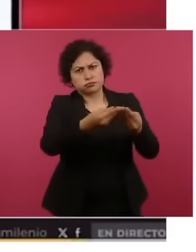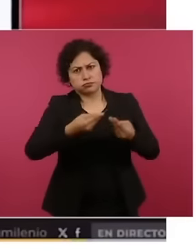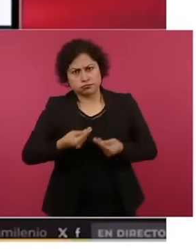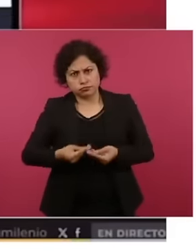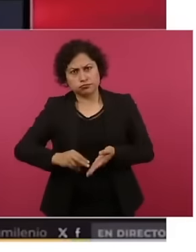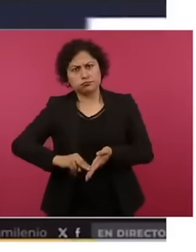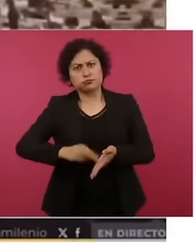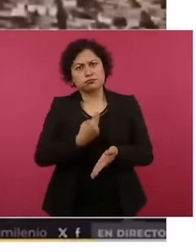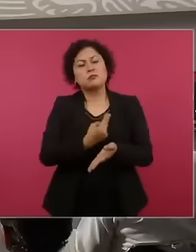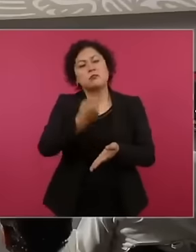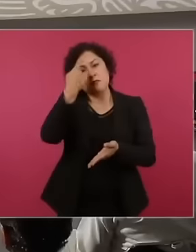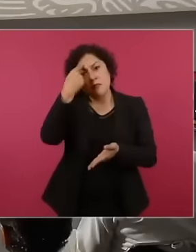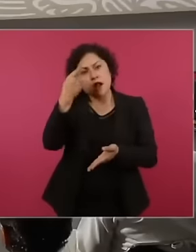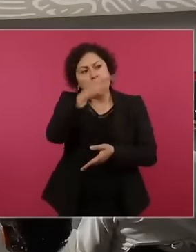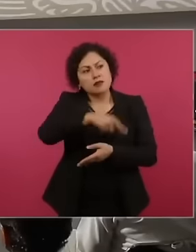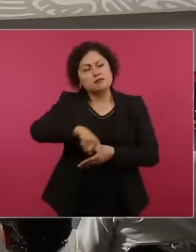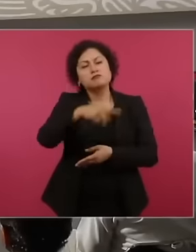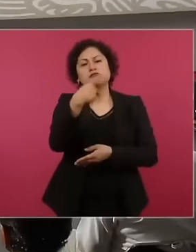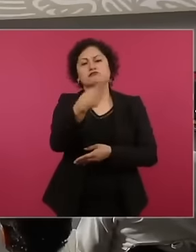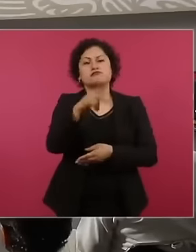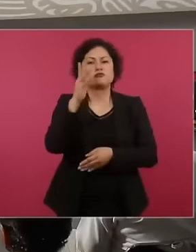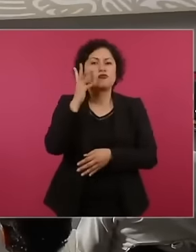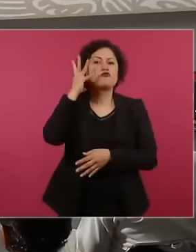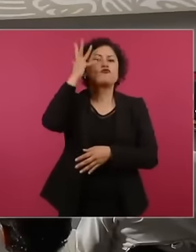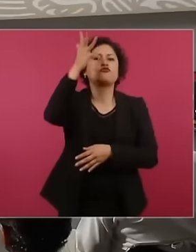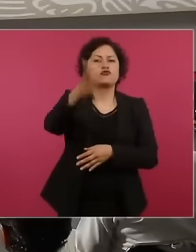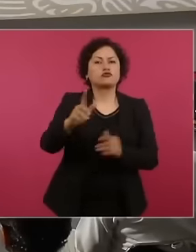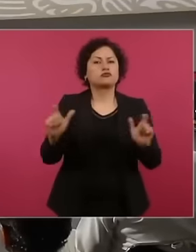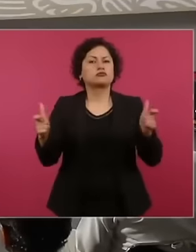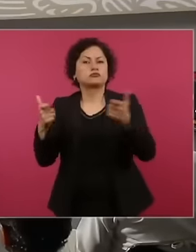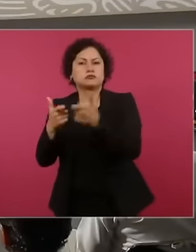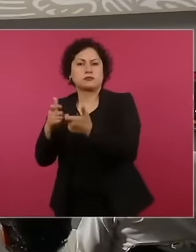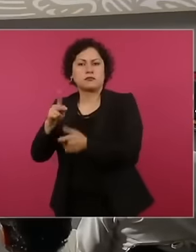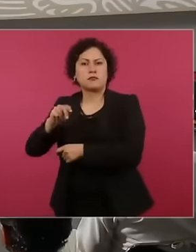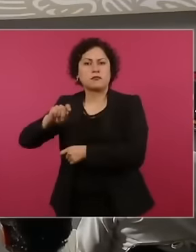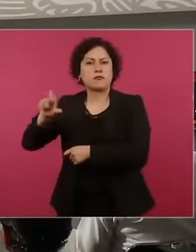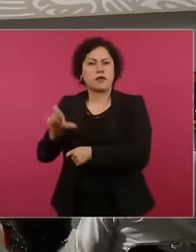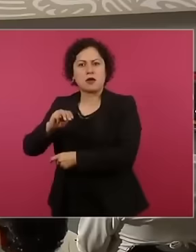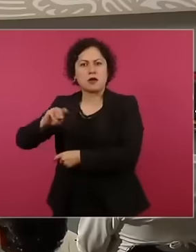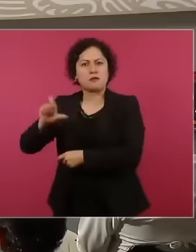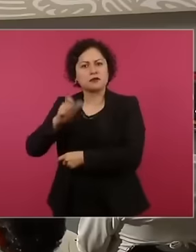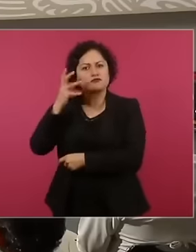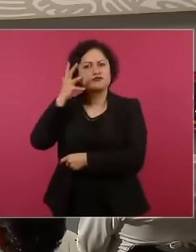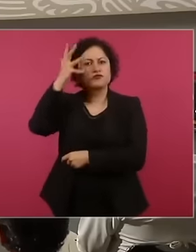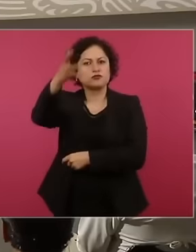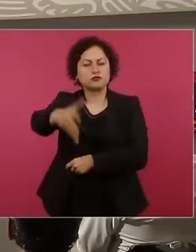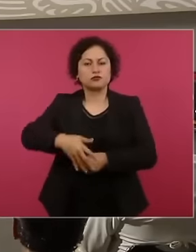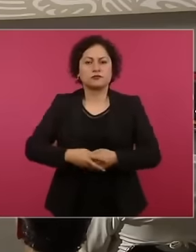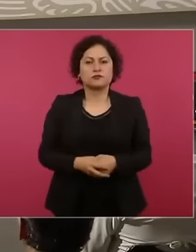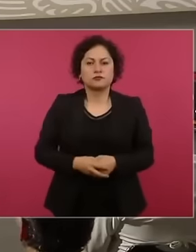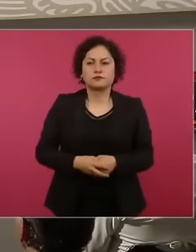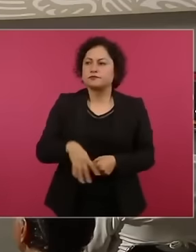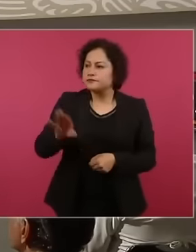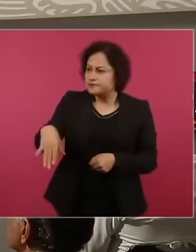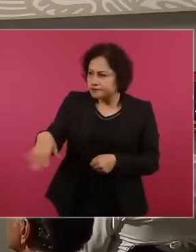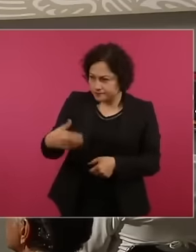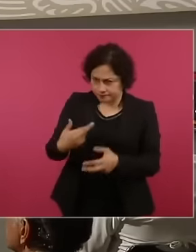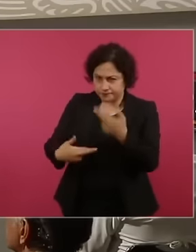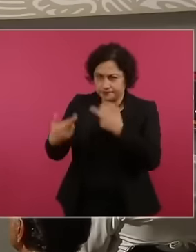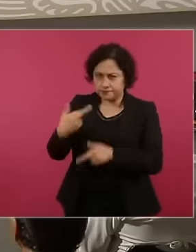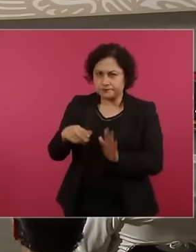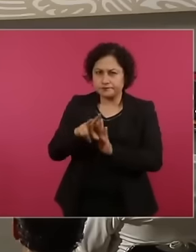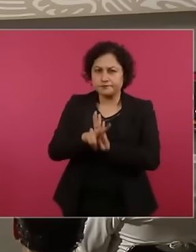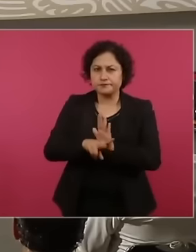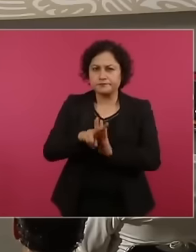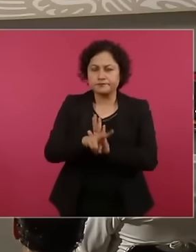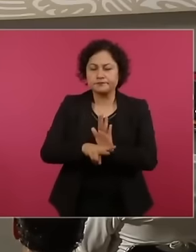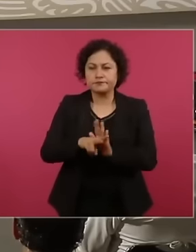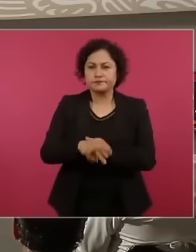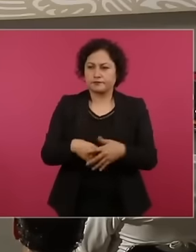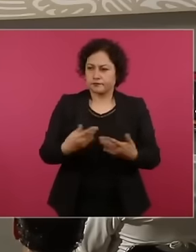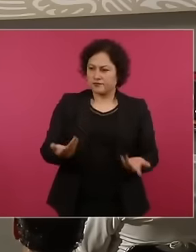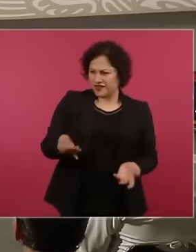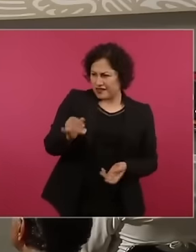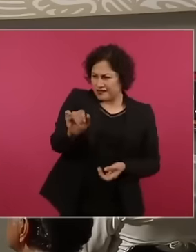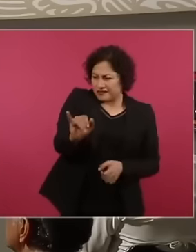today invest in Pemex invest in the future, let's see, they come back Yes, that's why, but the idea